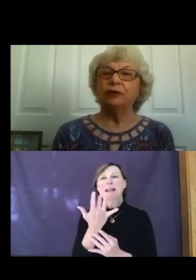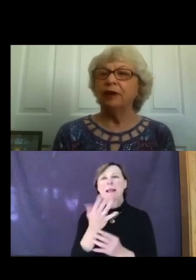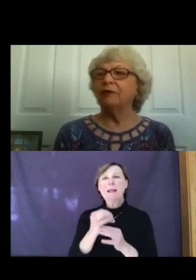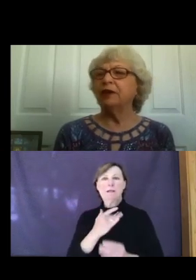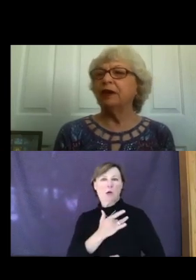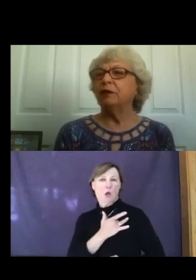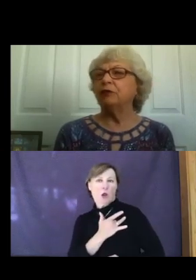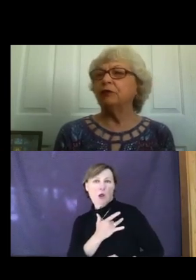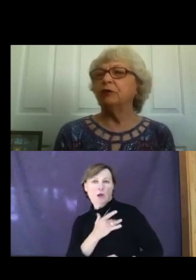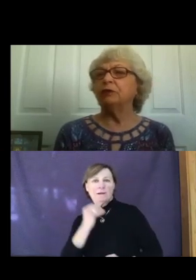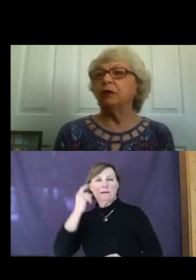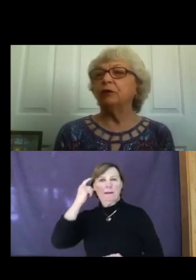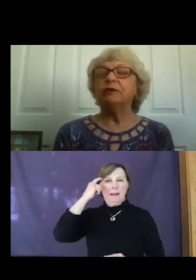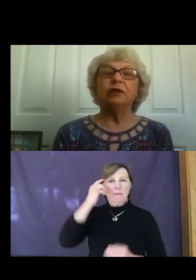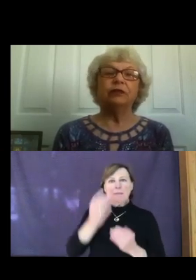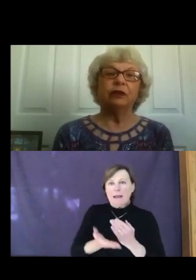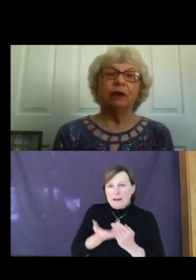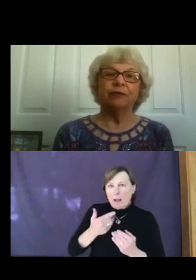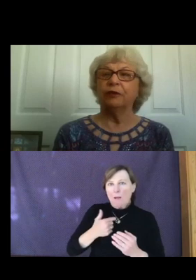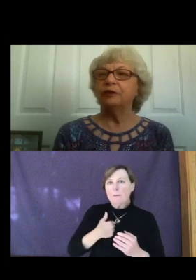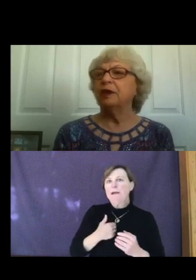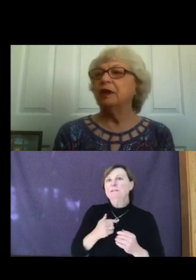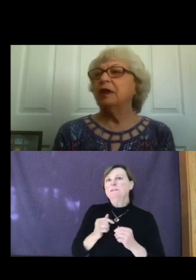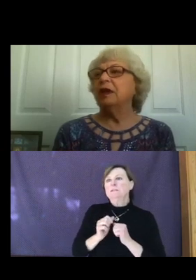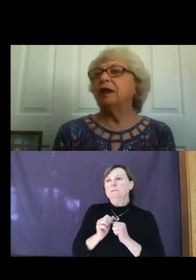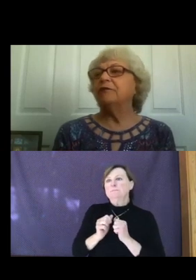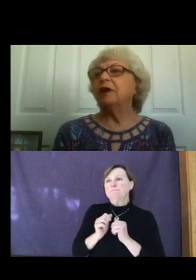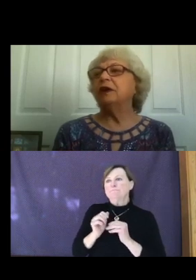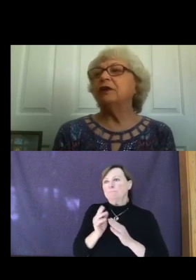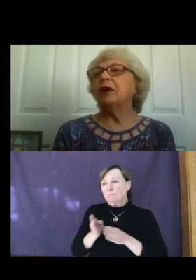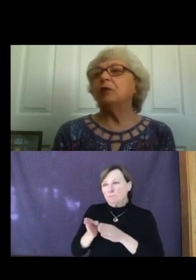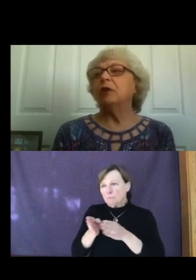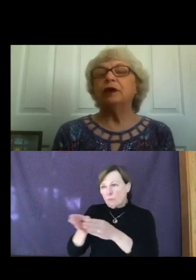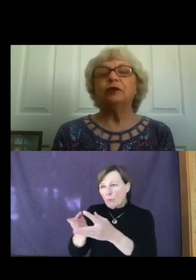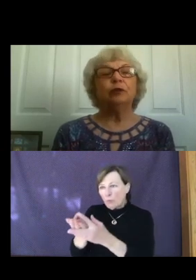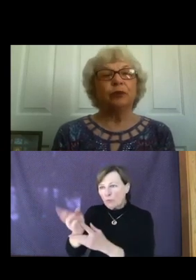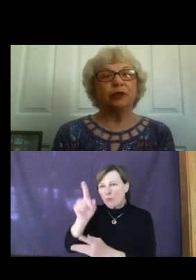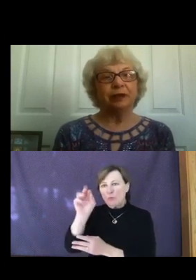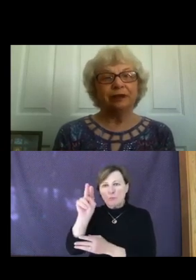navigate through the "zone of discomfort" and find our way to Productive